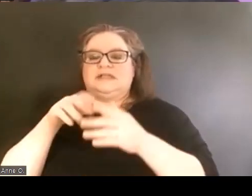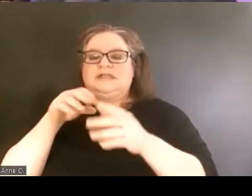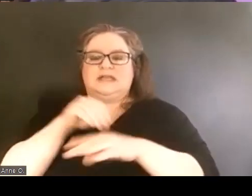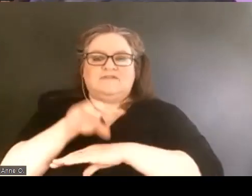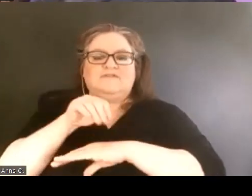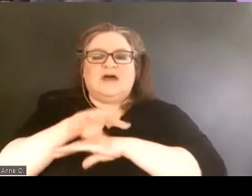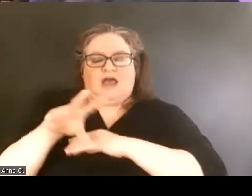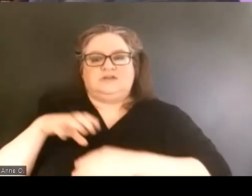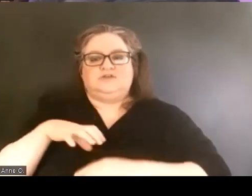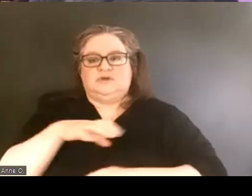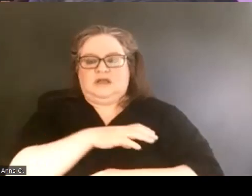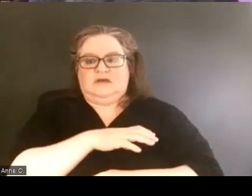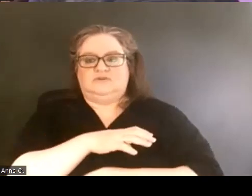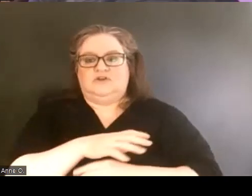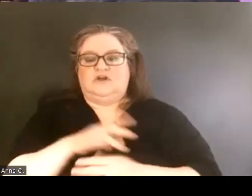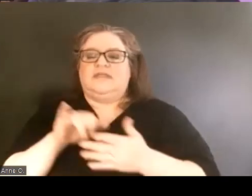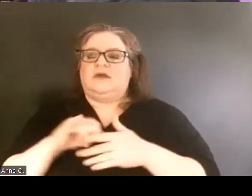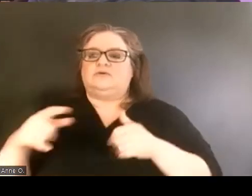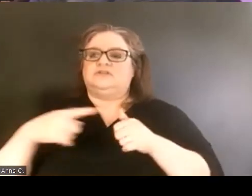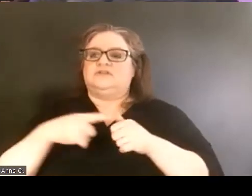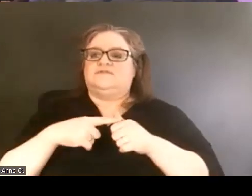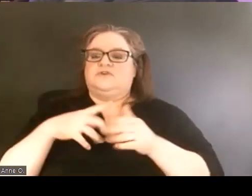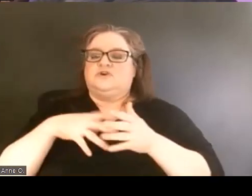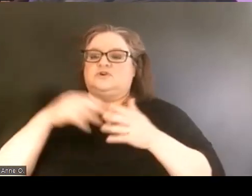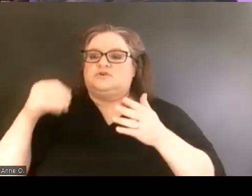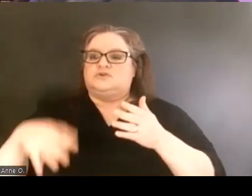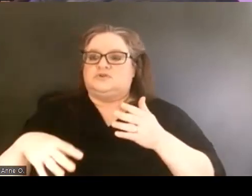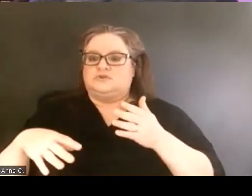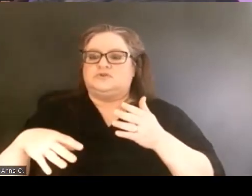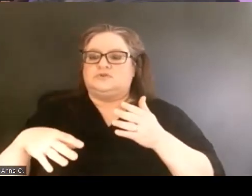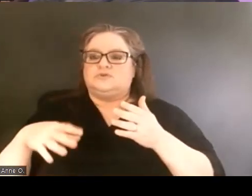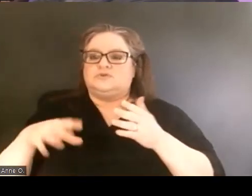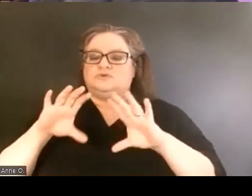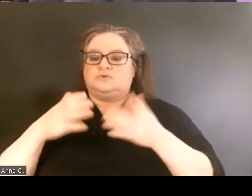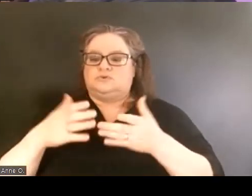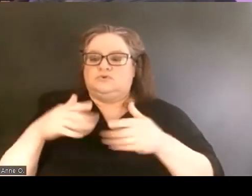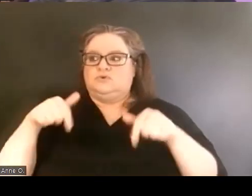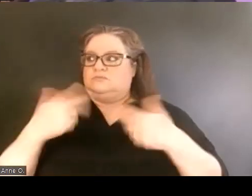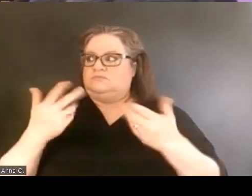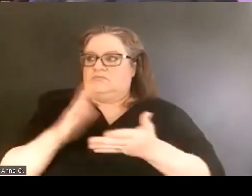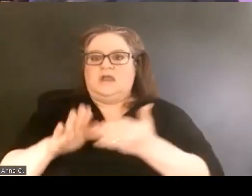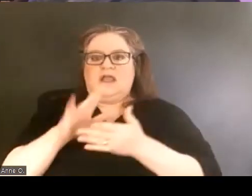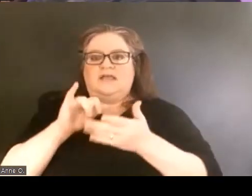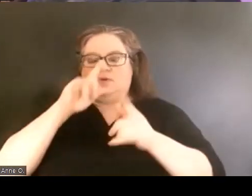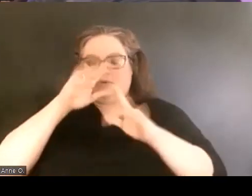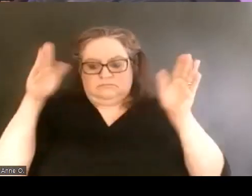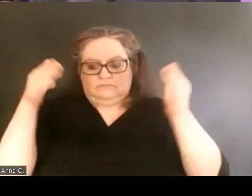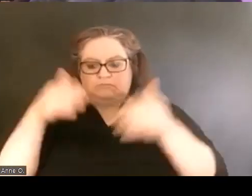And this was the first student group on campus that really centered the disabled student experience.